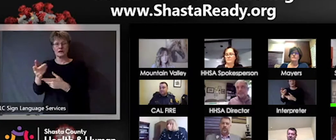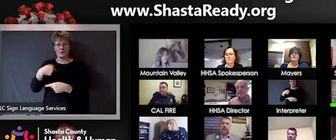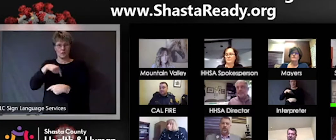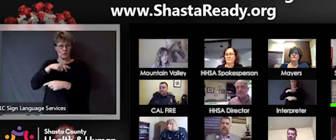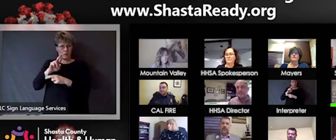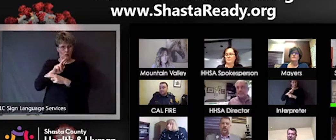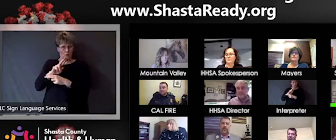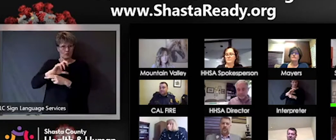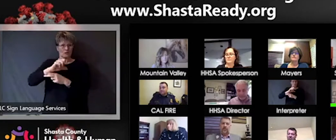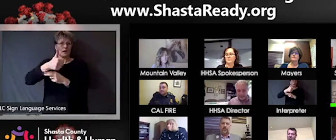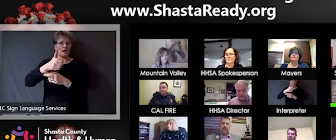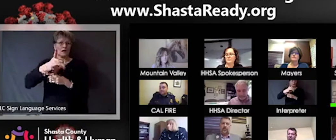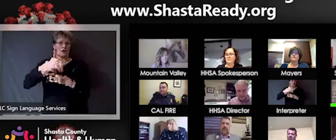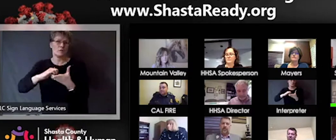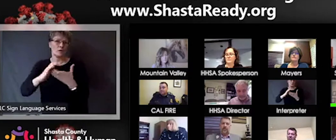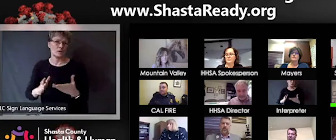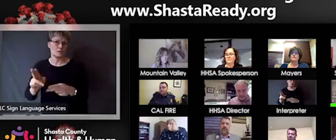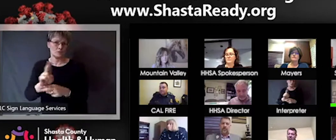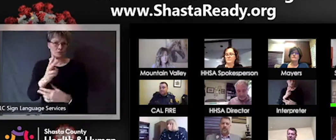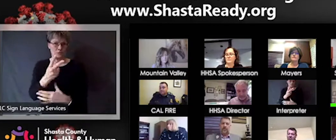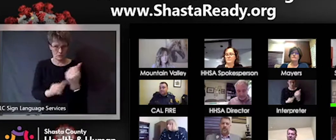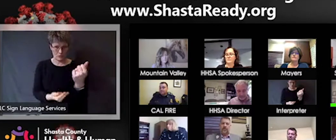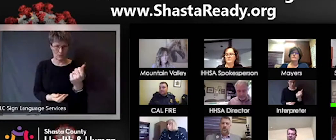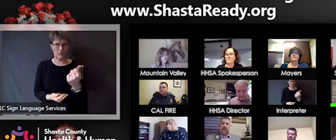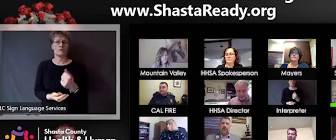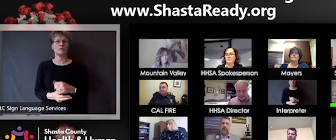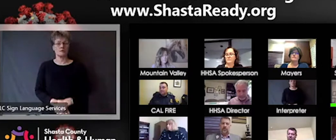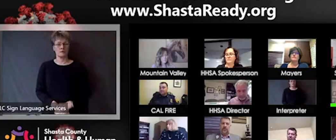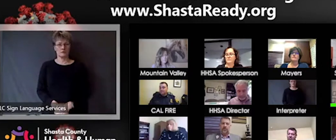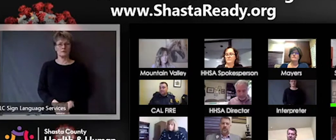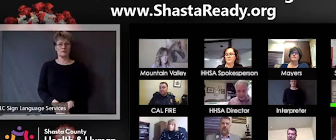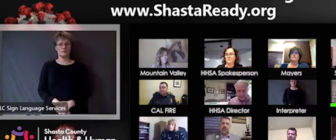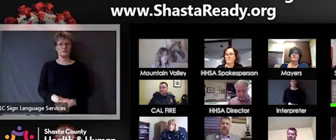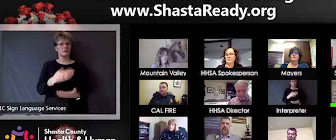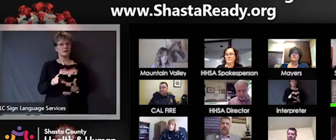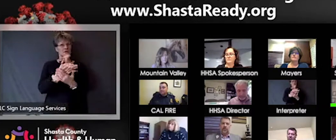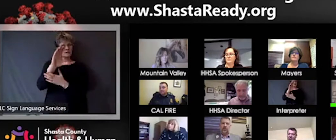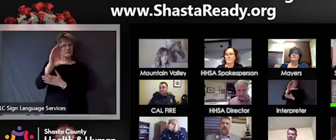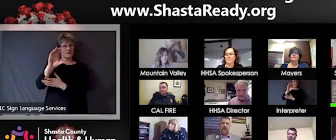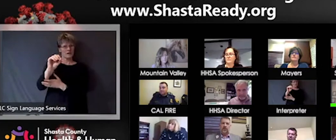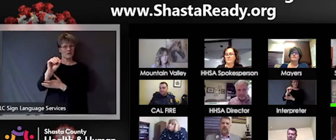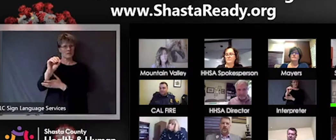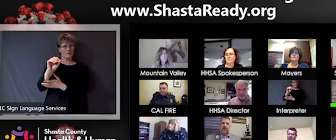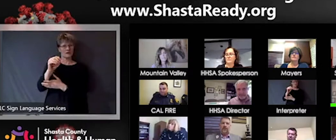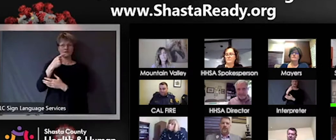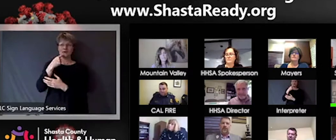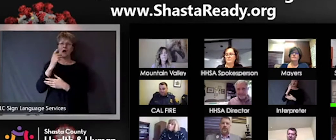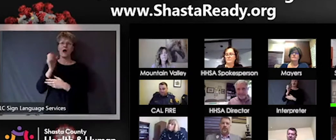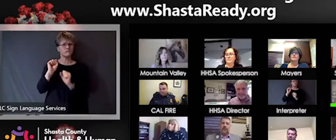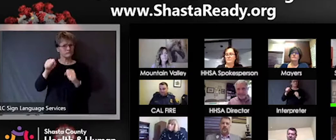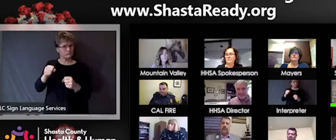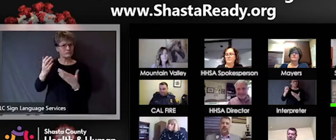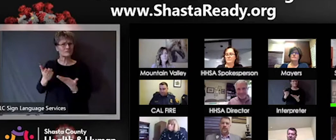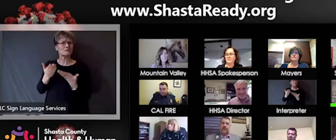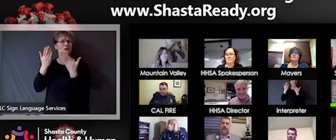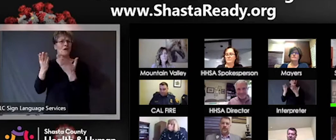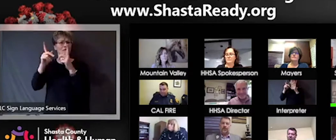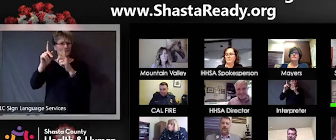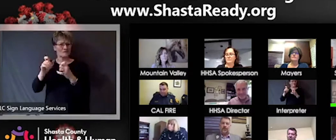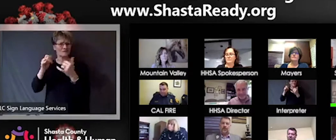that other companies are offering the same tests that we that we do that we're hoping to get those test kits and distribute them to community providers